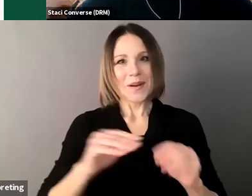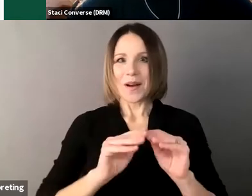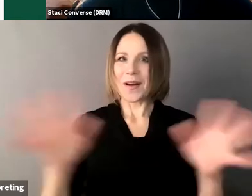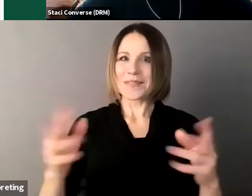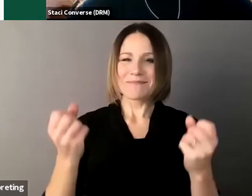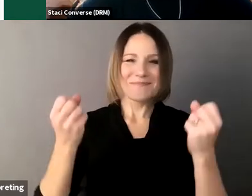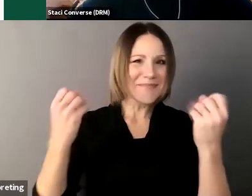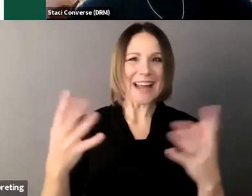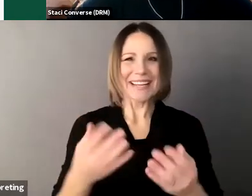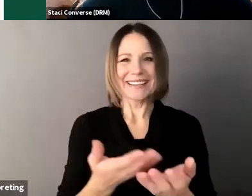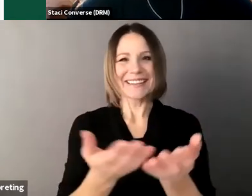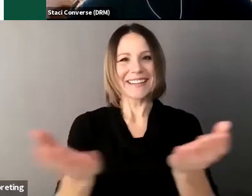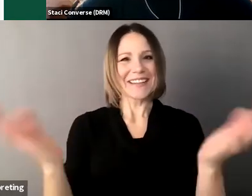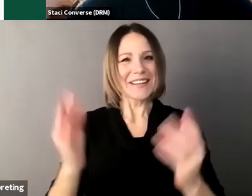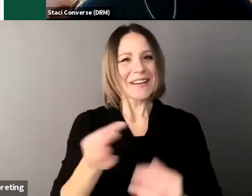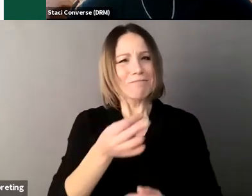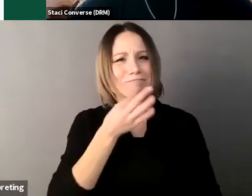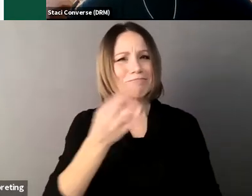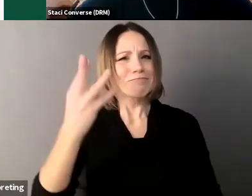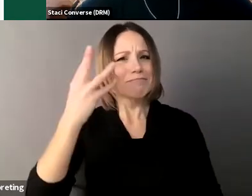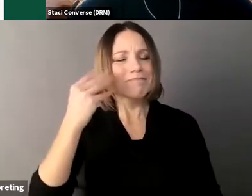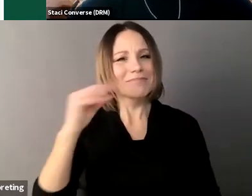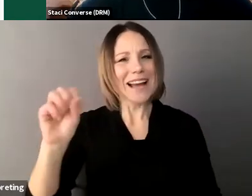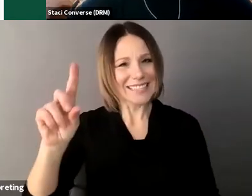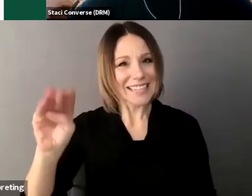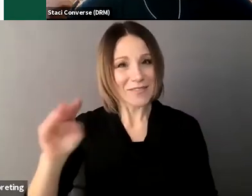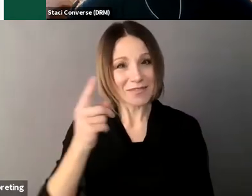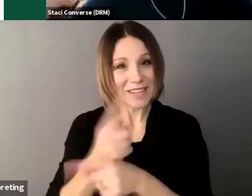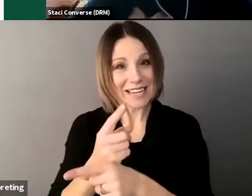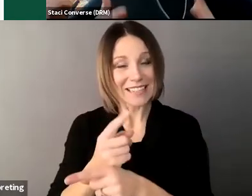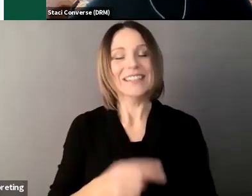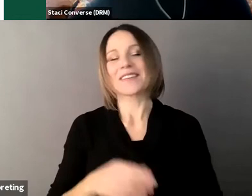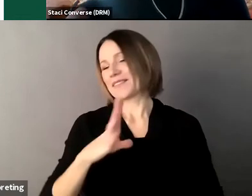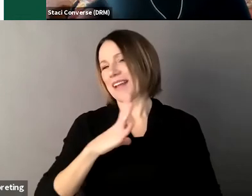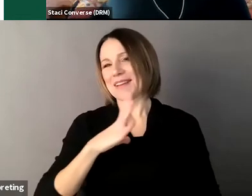so we will we will continue on about how supported where supported decision-making